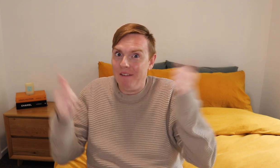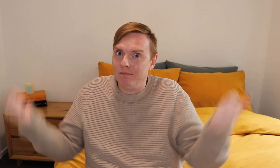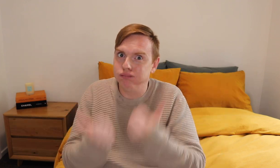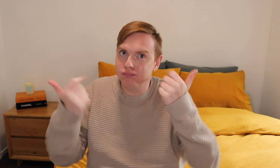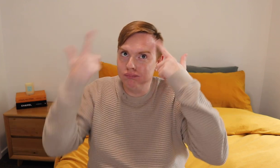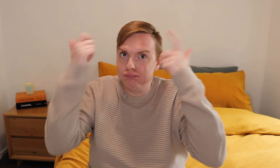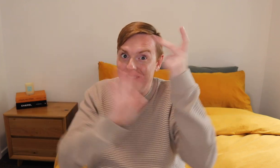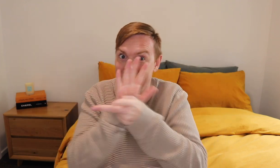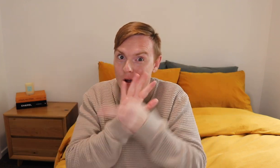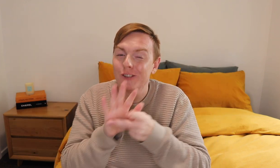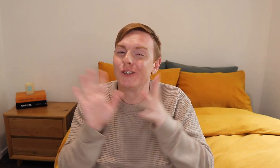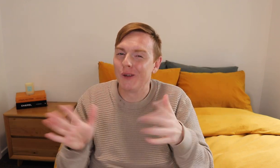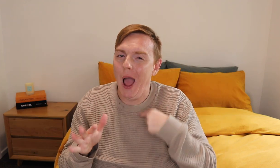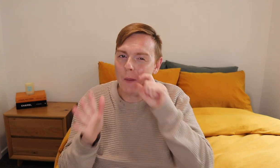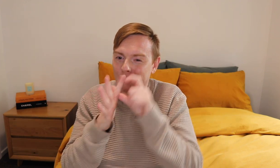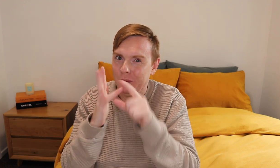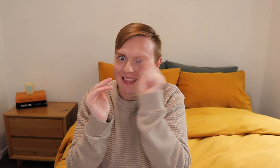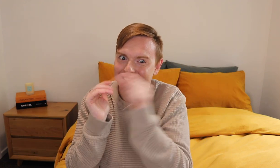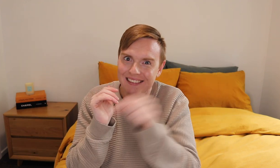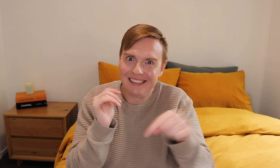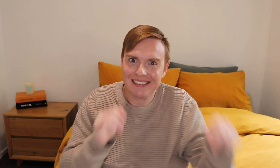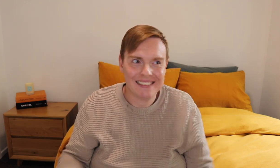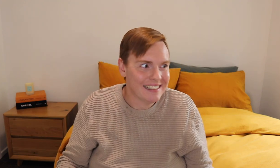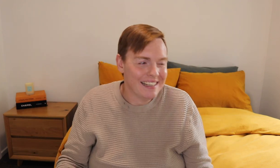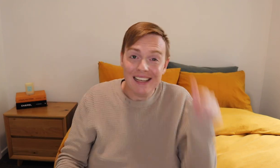I have plenty ideas to film the videos.